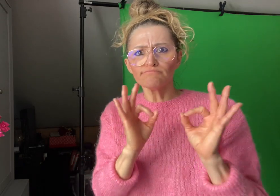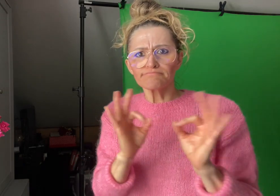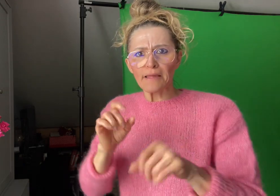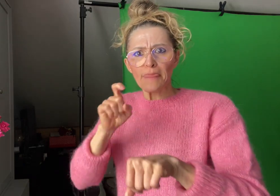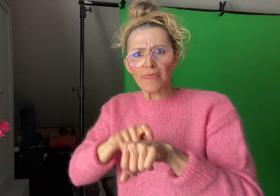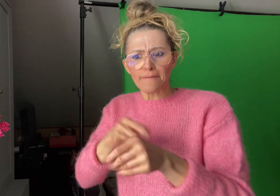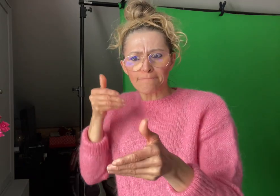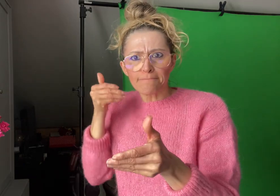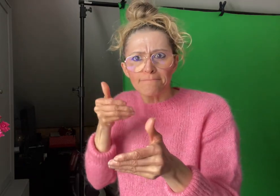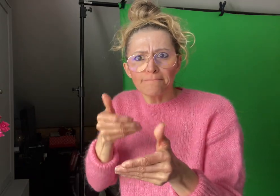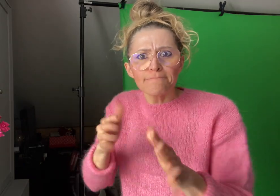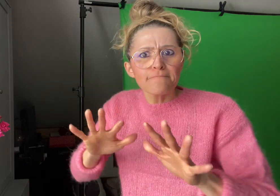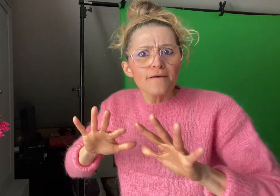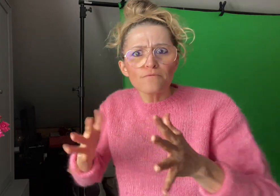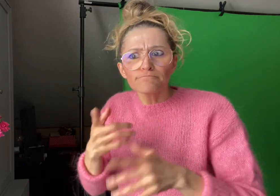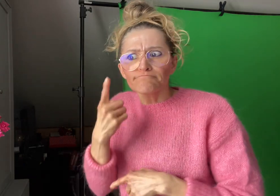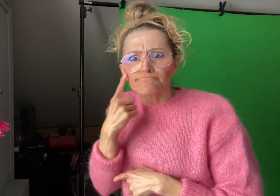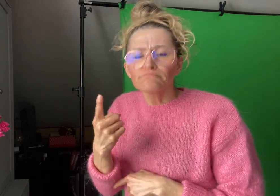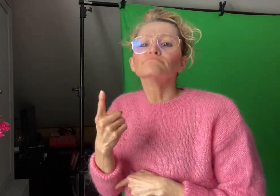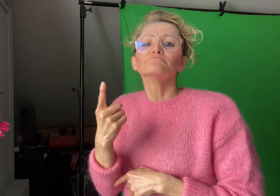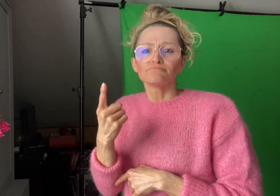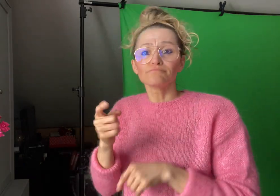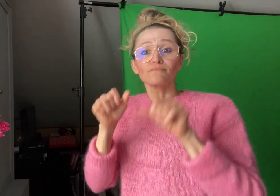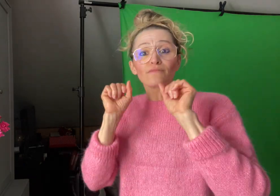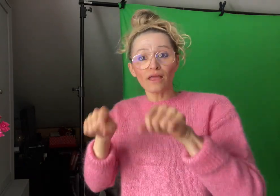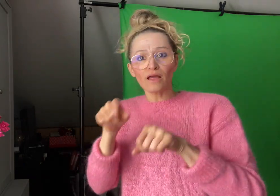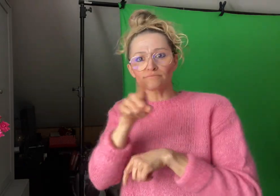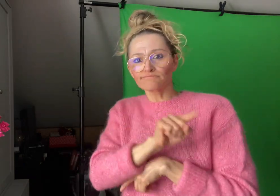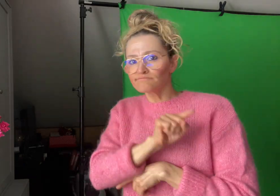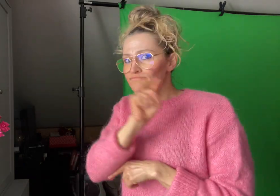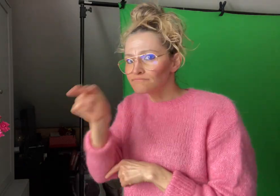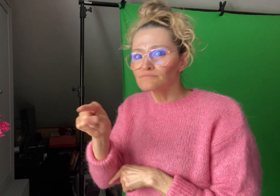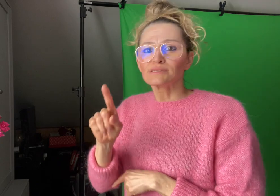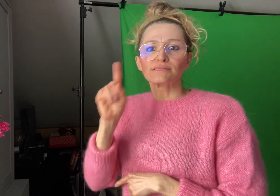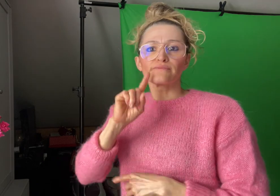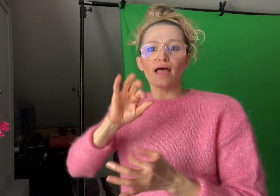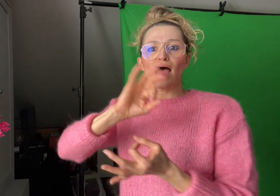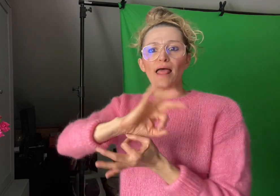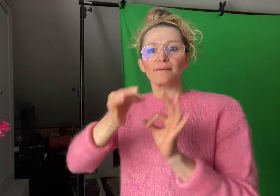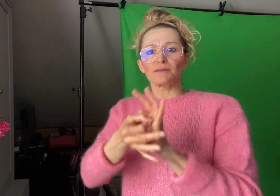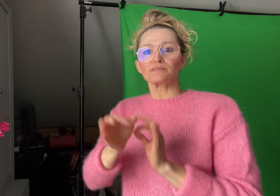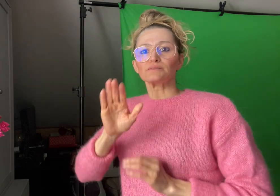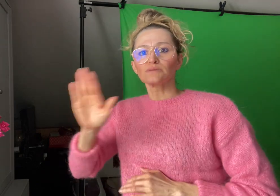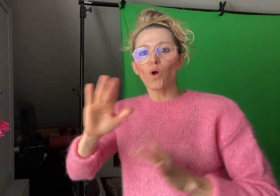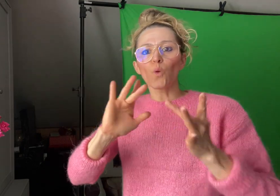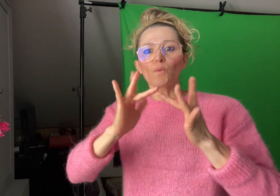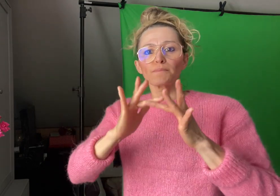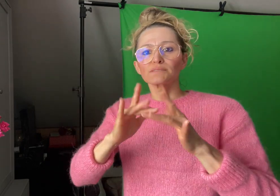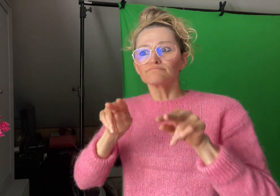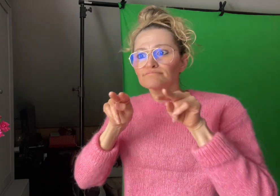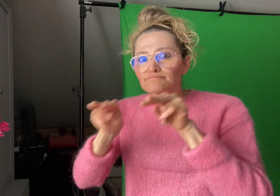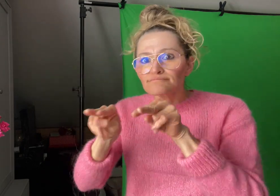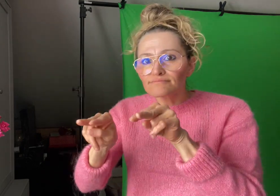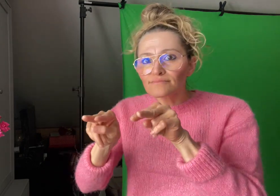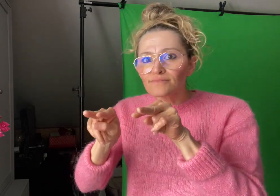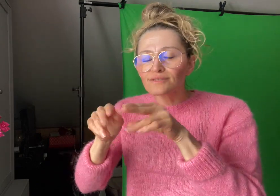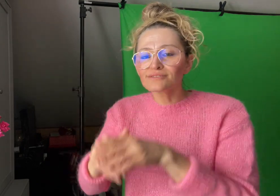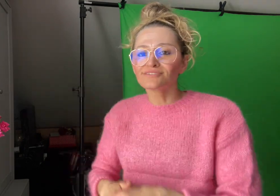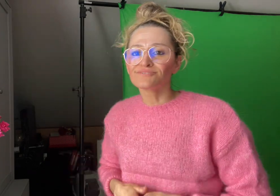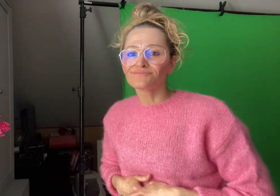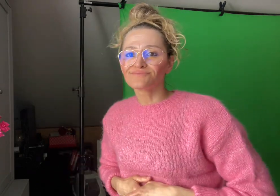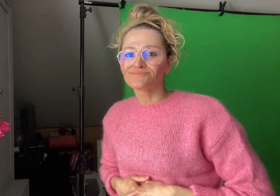by visiting the Deaflympics website.